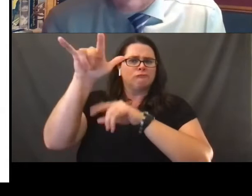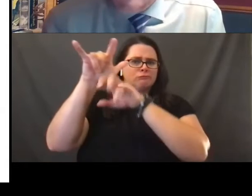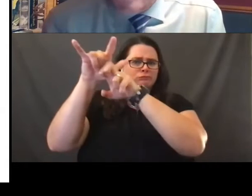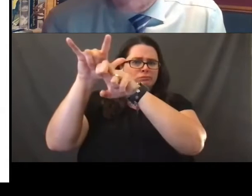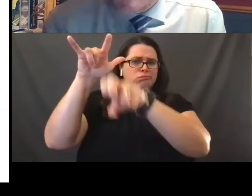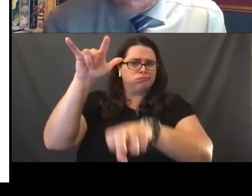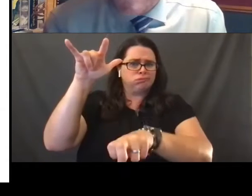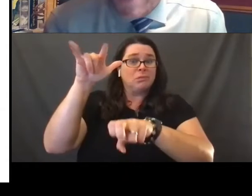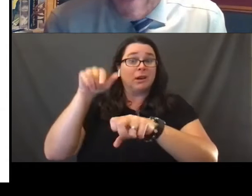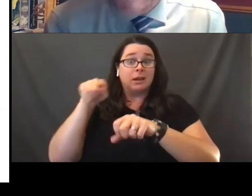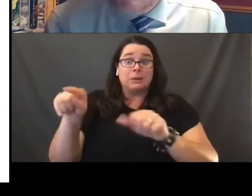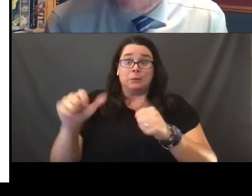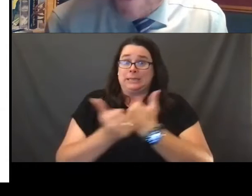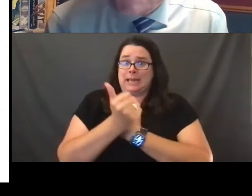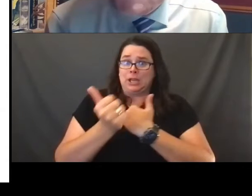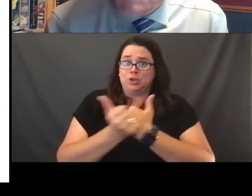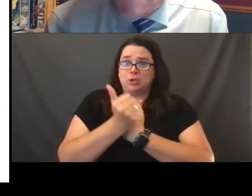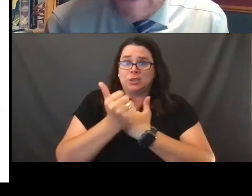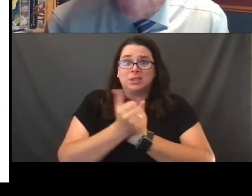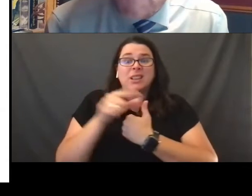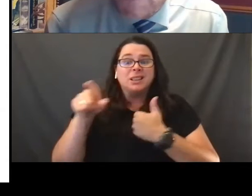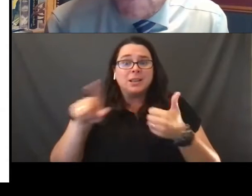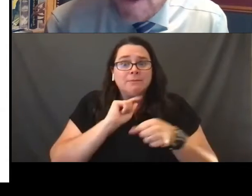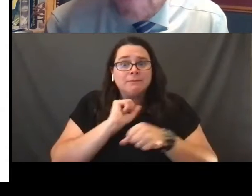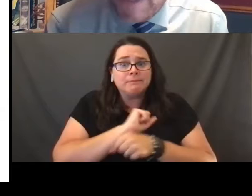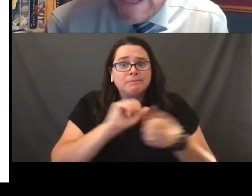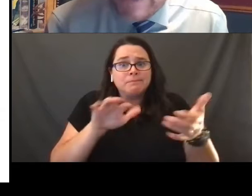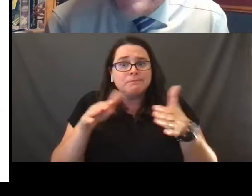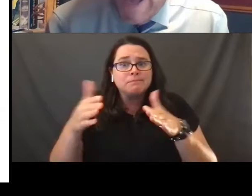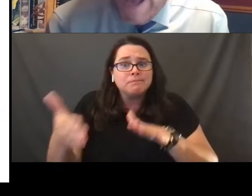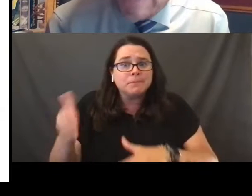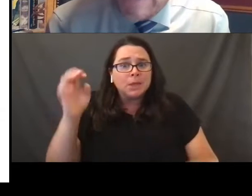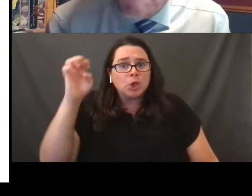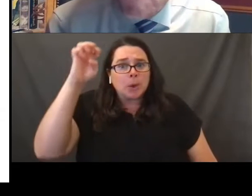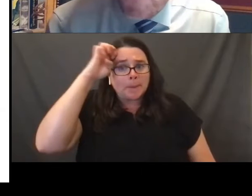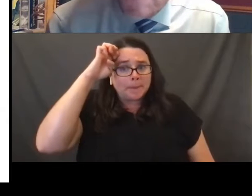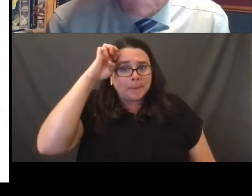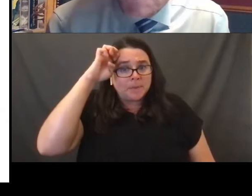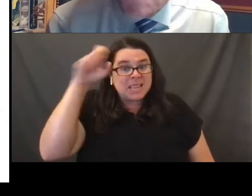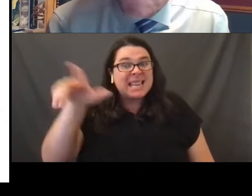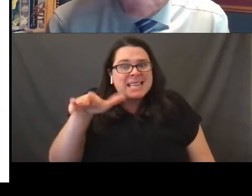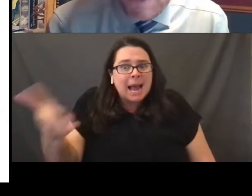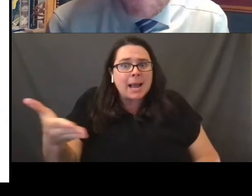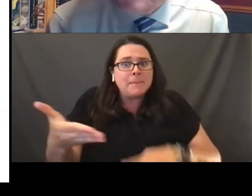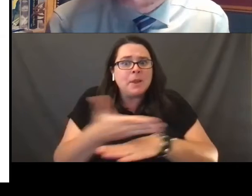It was very dangerous and he lost his life in Europe. He died even before the decision was rendered,